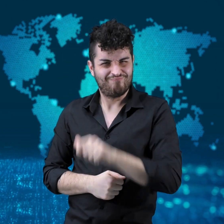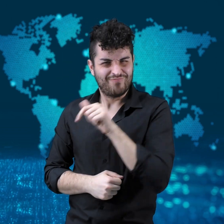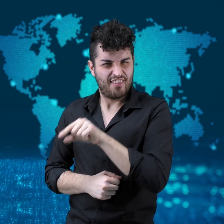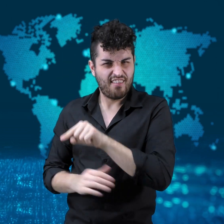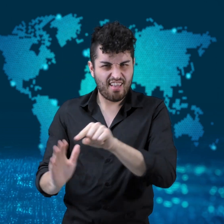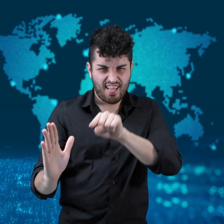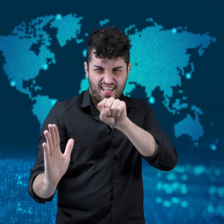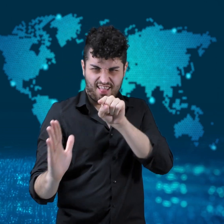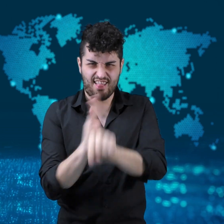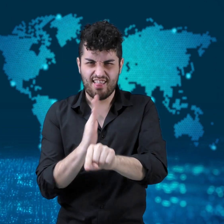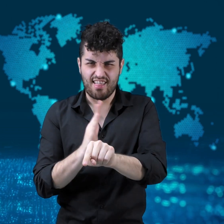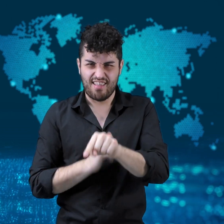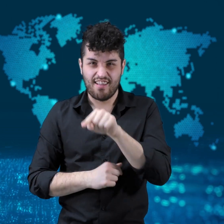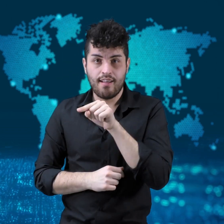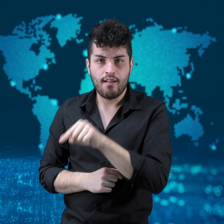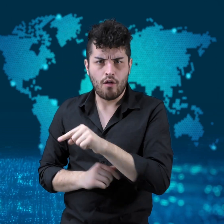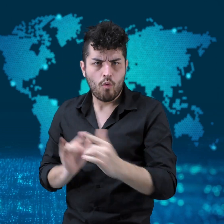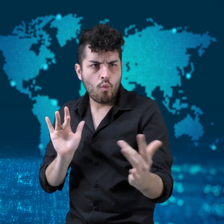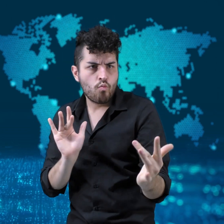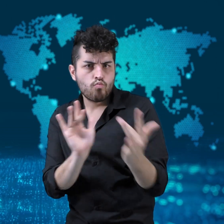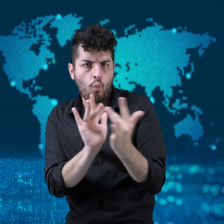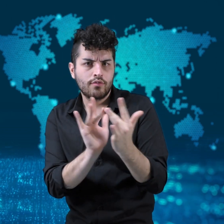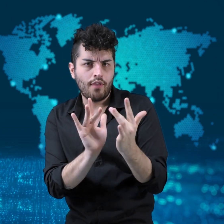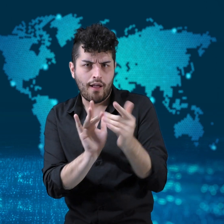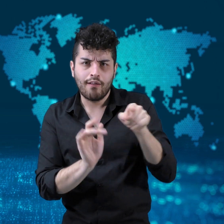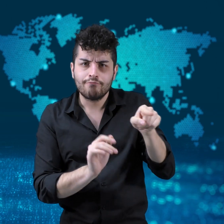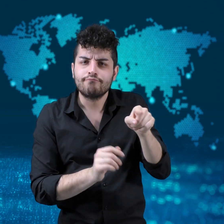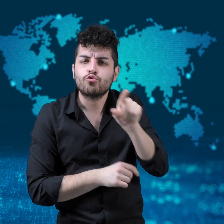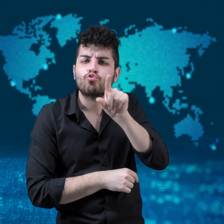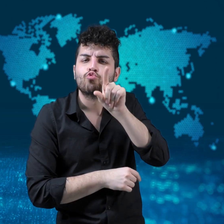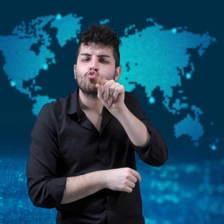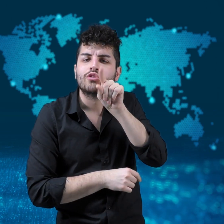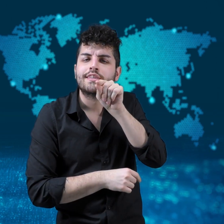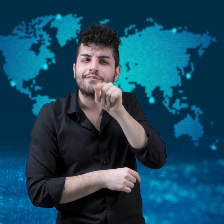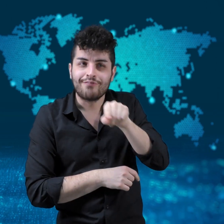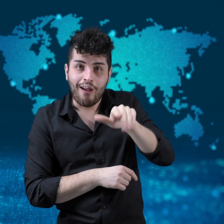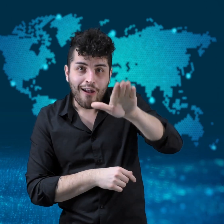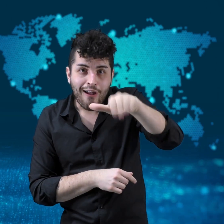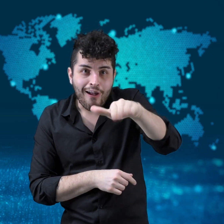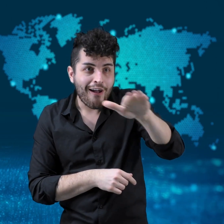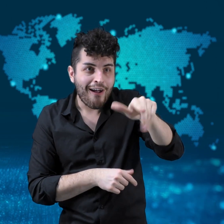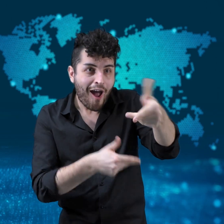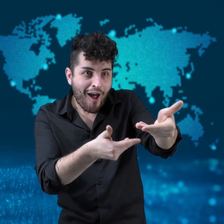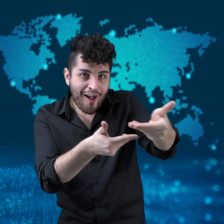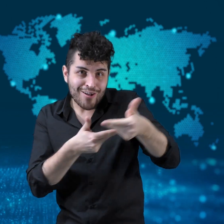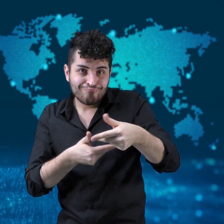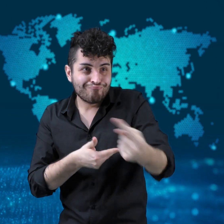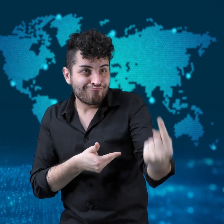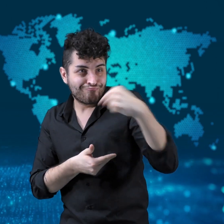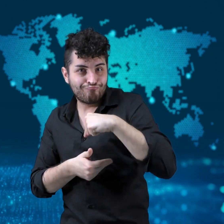He then offered to help them with their suicides,